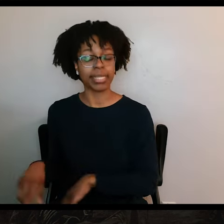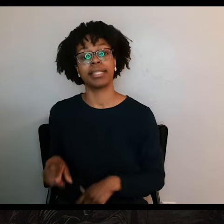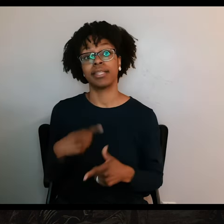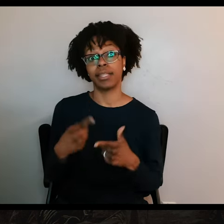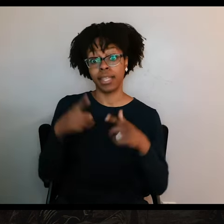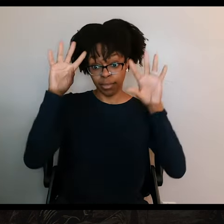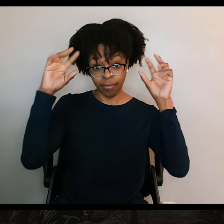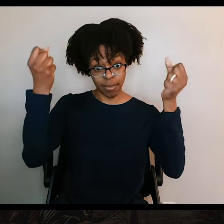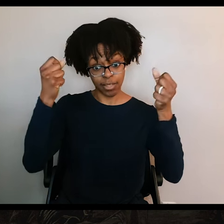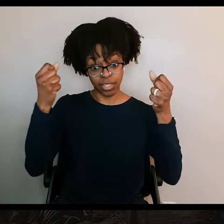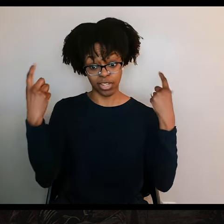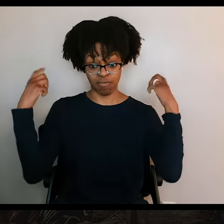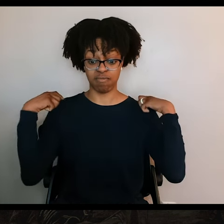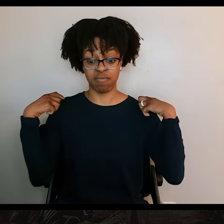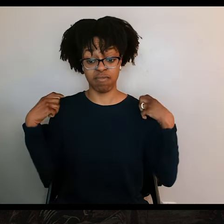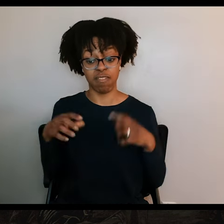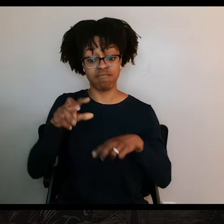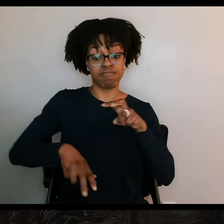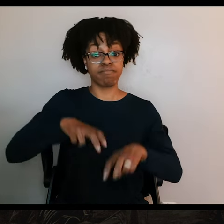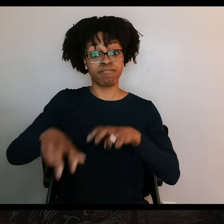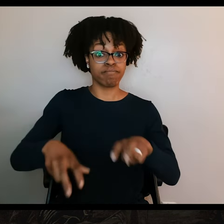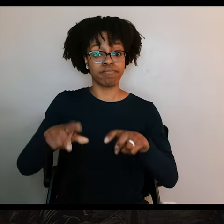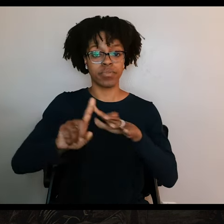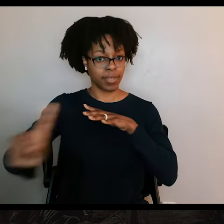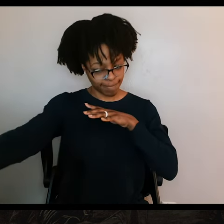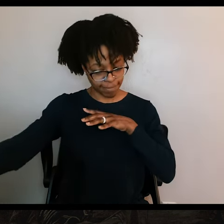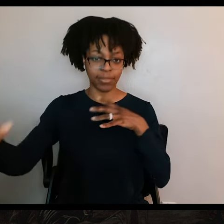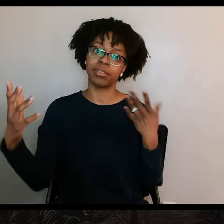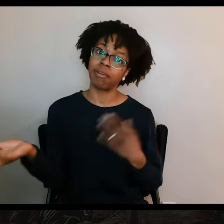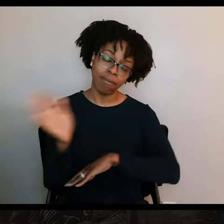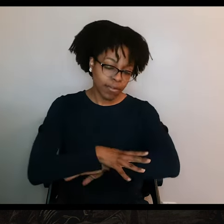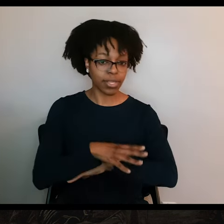Then the oxen, who were hauling the wagons, managed to get away. And so Fannin's men spent the rest